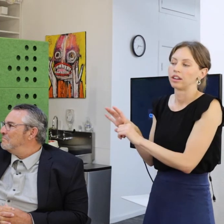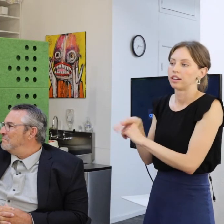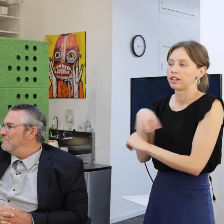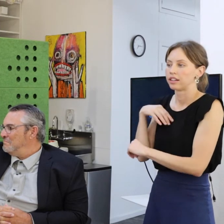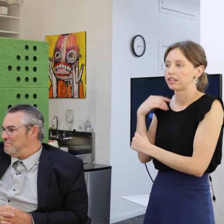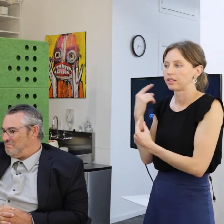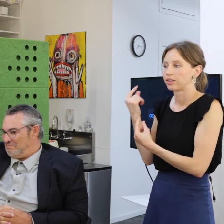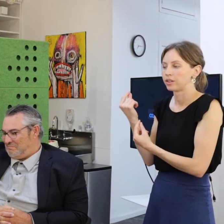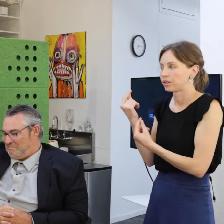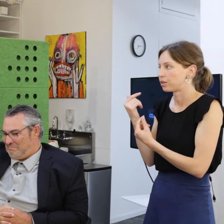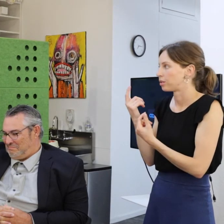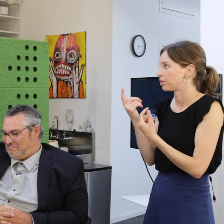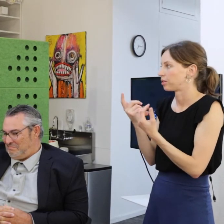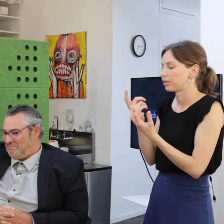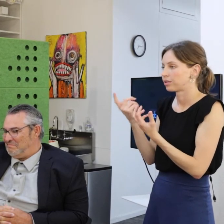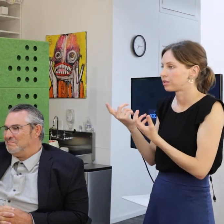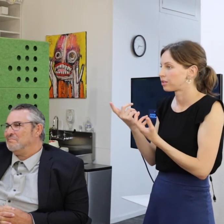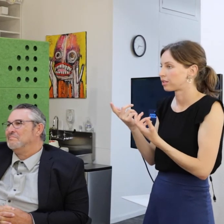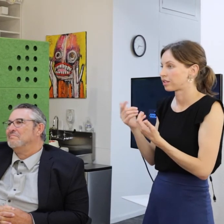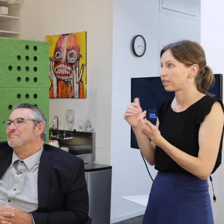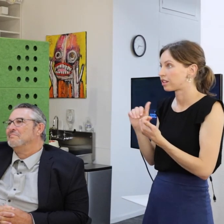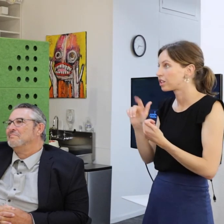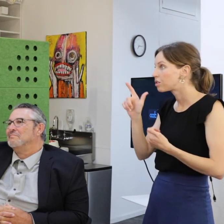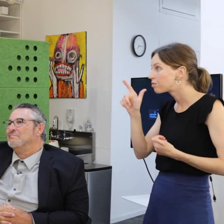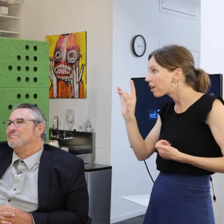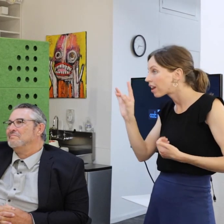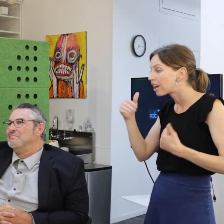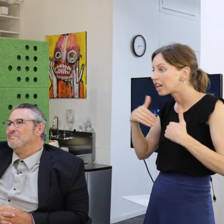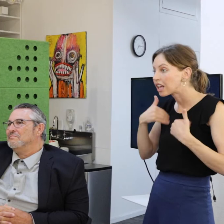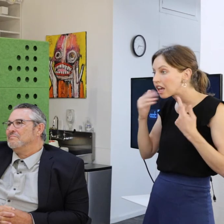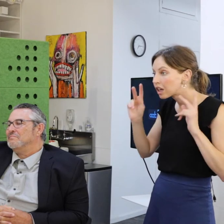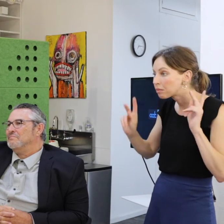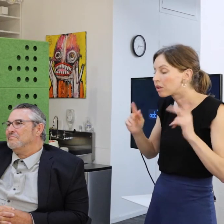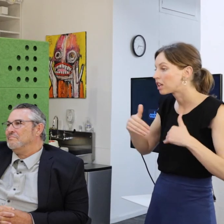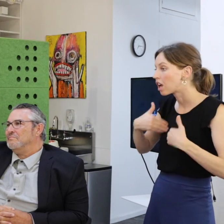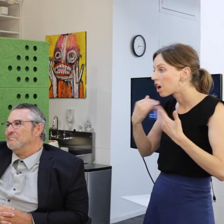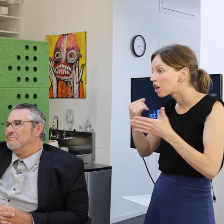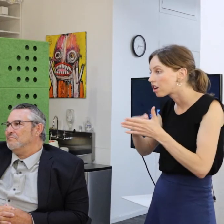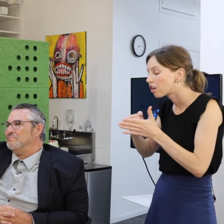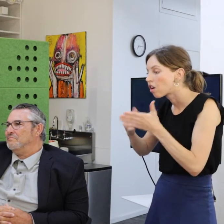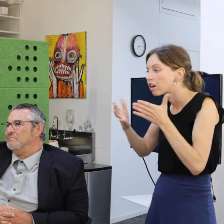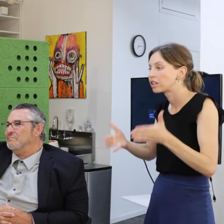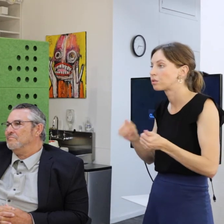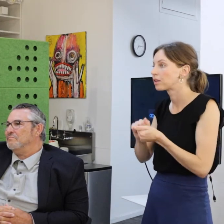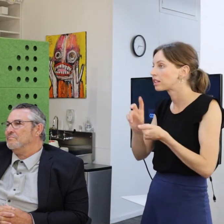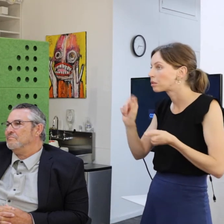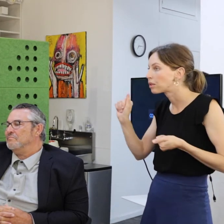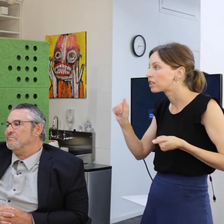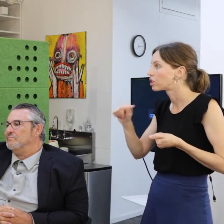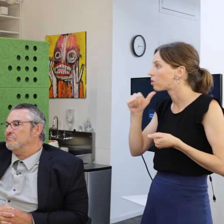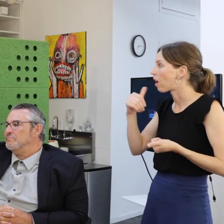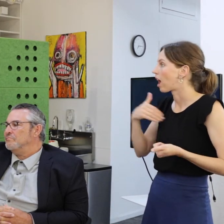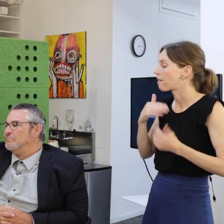What are we gonna do with you know 28 kids young people young artists with disabilities that don't have internet,